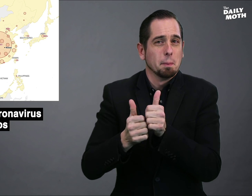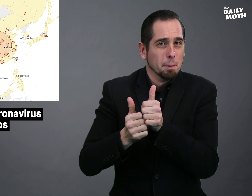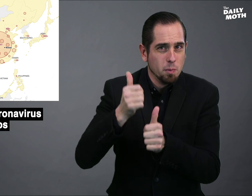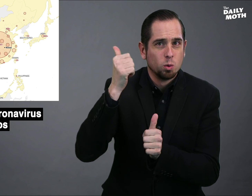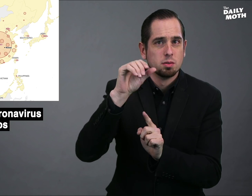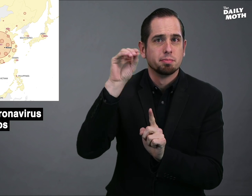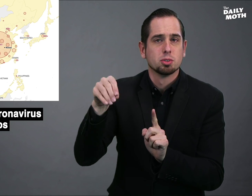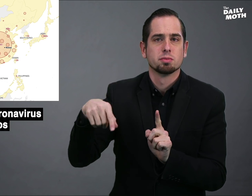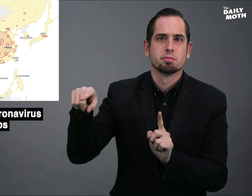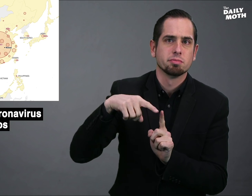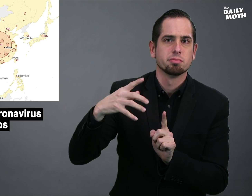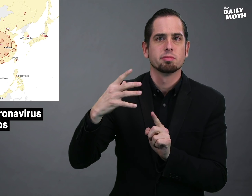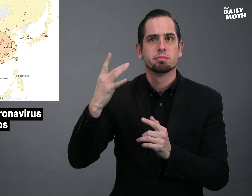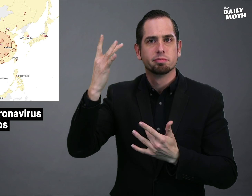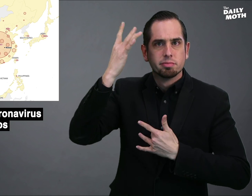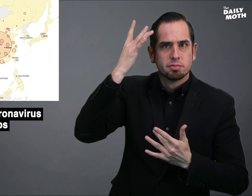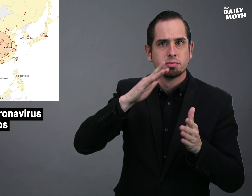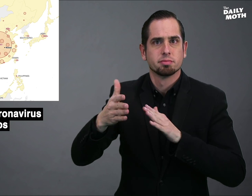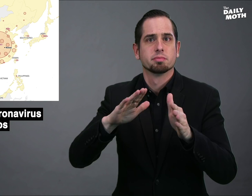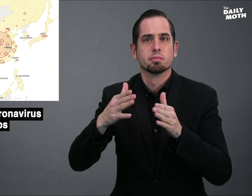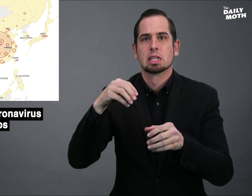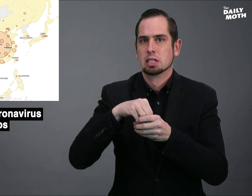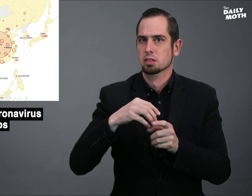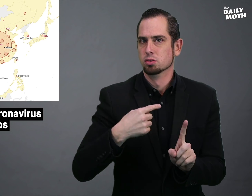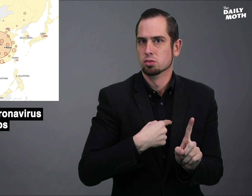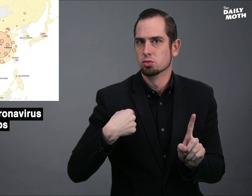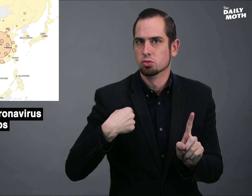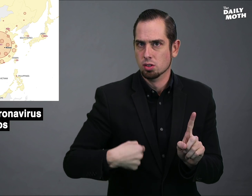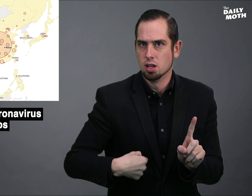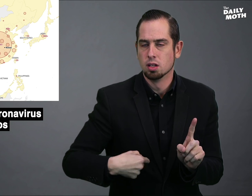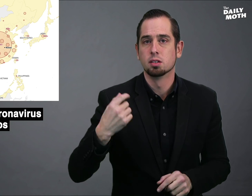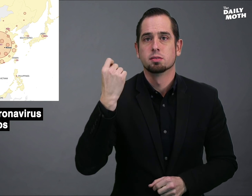The majority of those affected are in China,